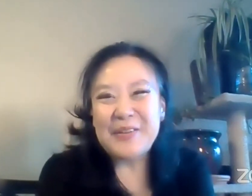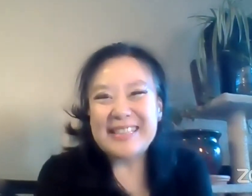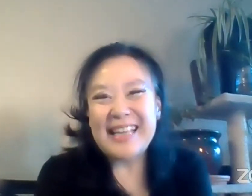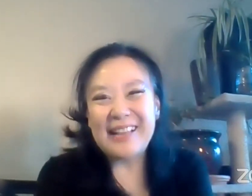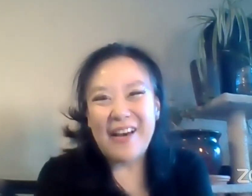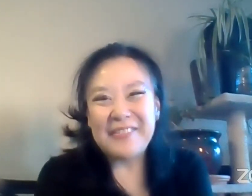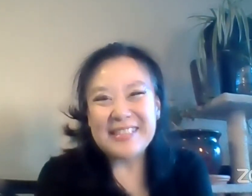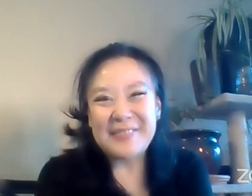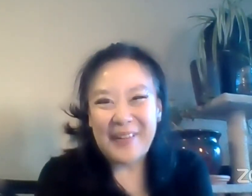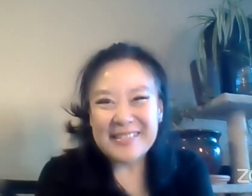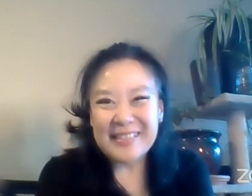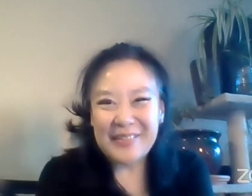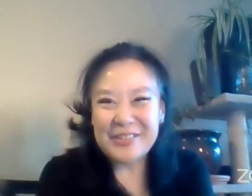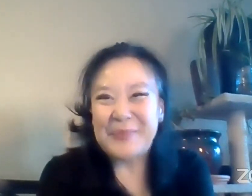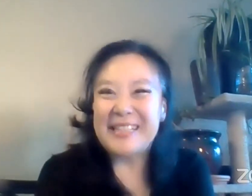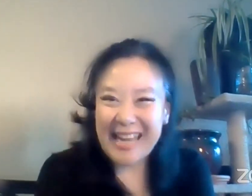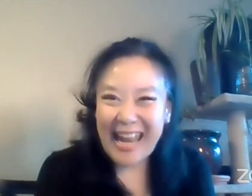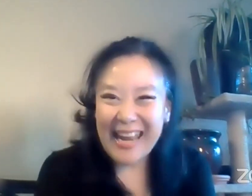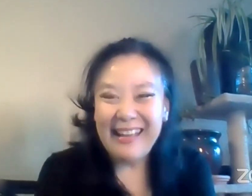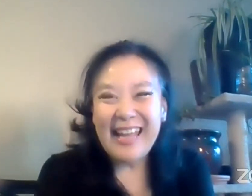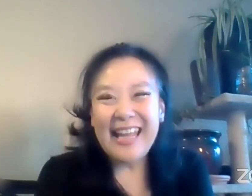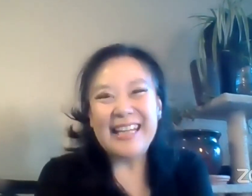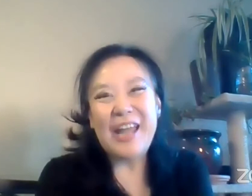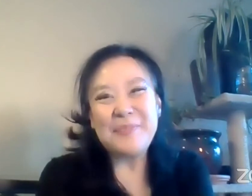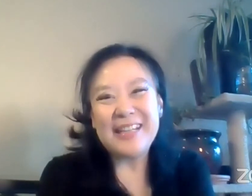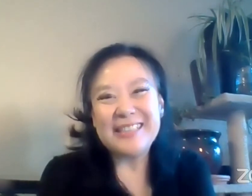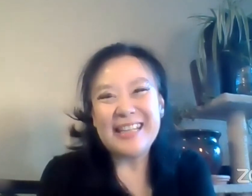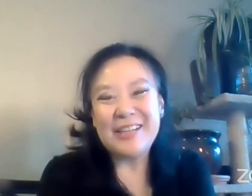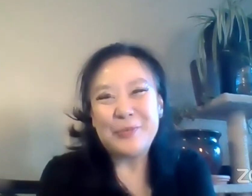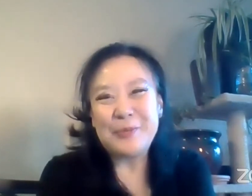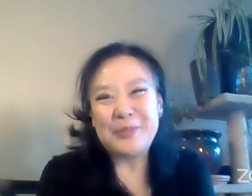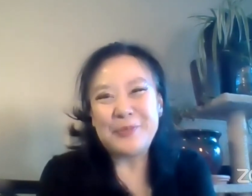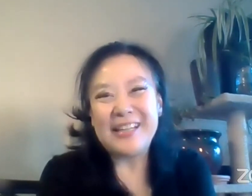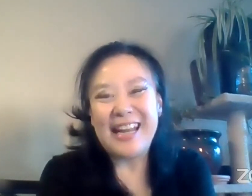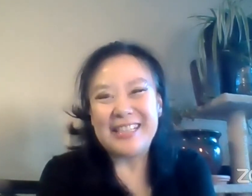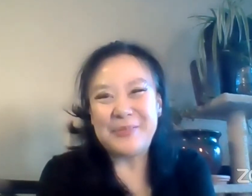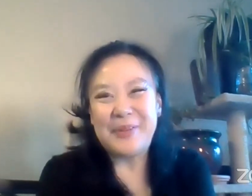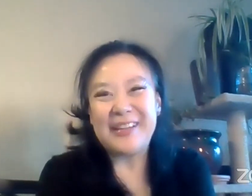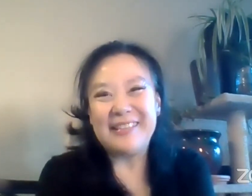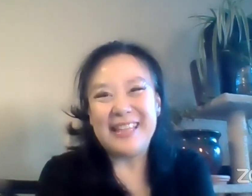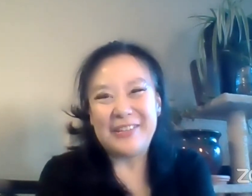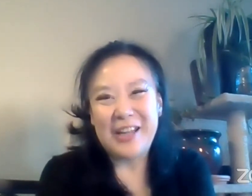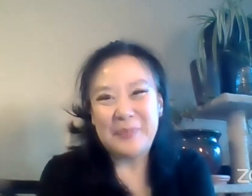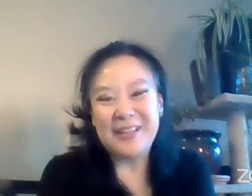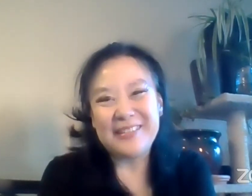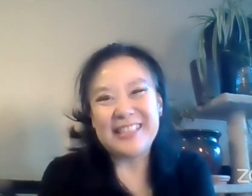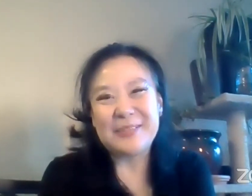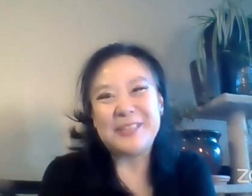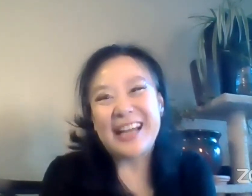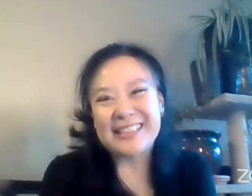with the Seattle Office of Arts and Culture by day. And I manage a women run Asian-American theater company